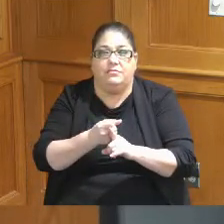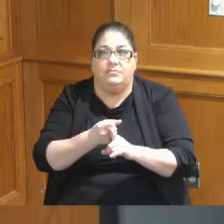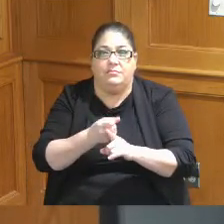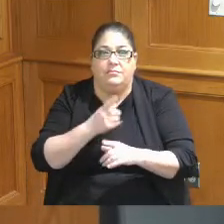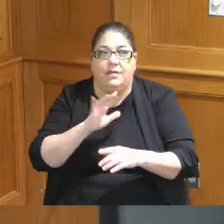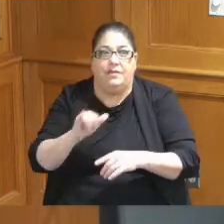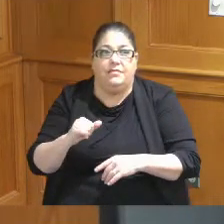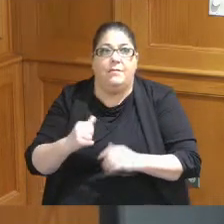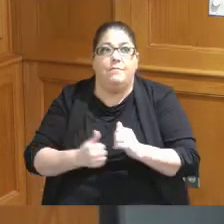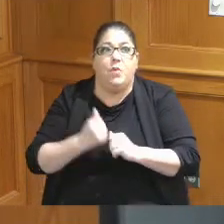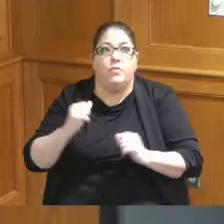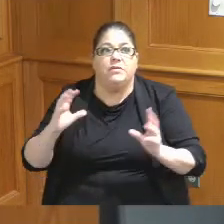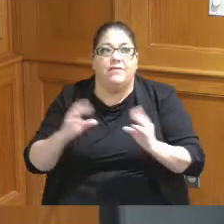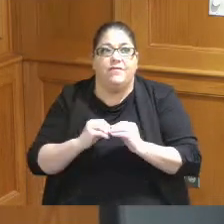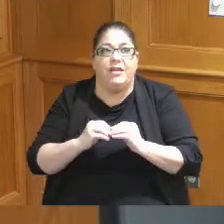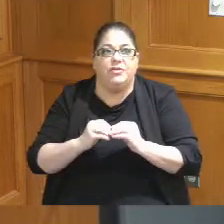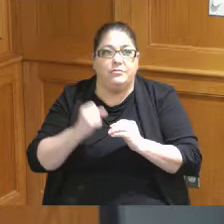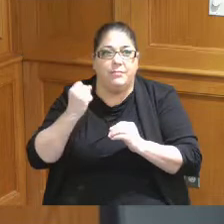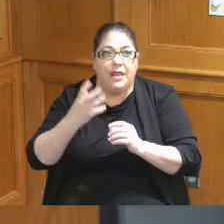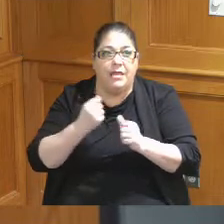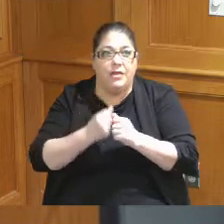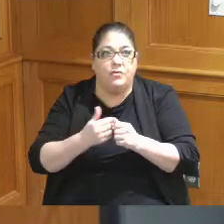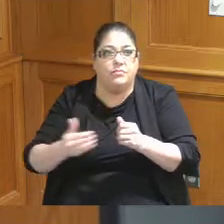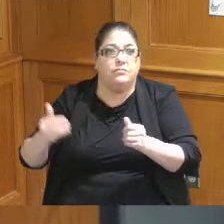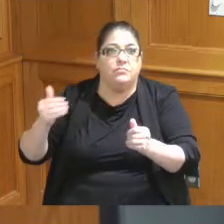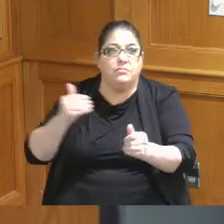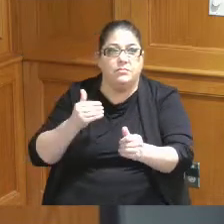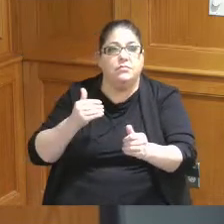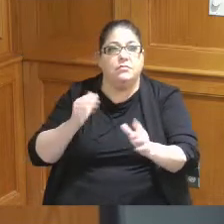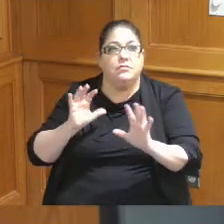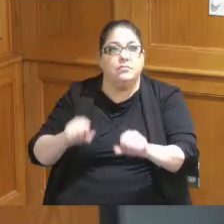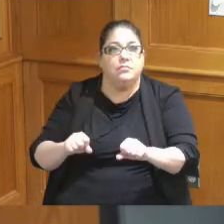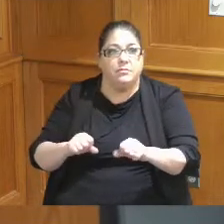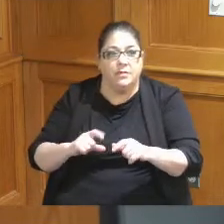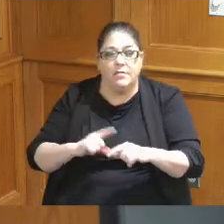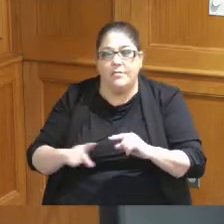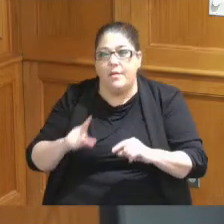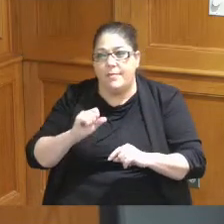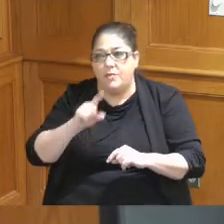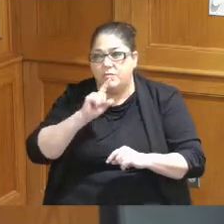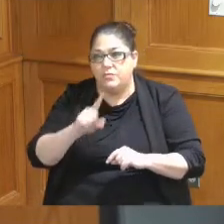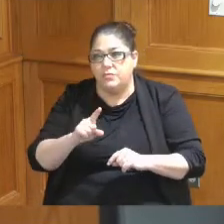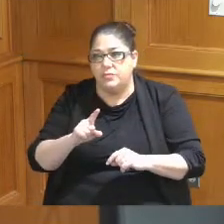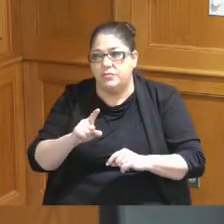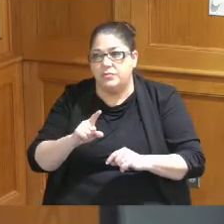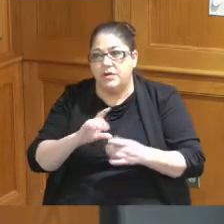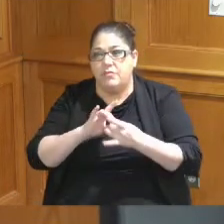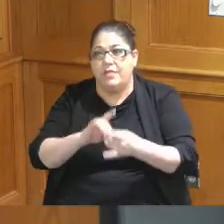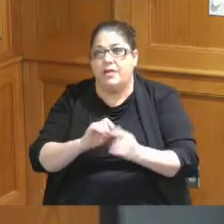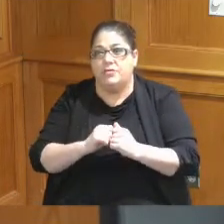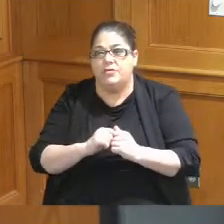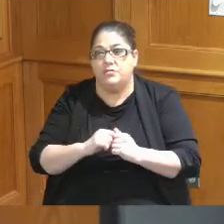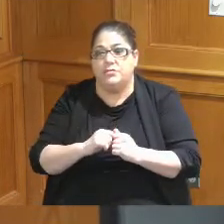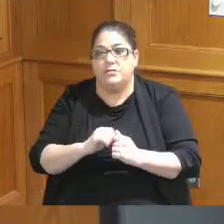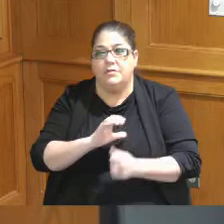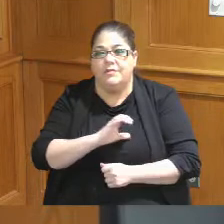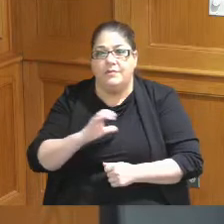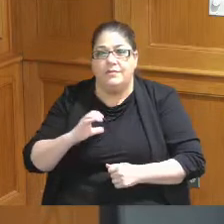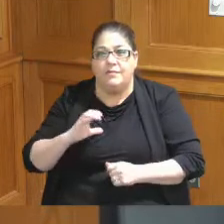are booked years in advance I want to make sure as it relates to Convention visitors bureau when you